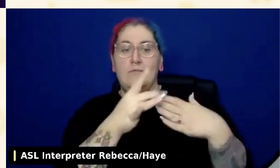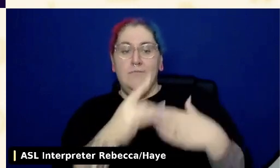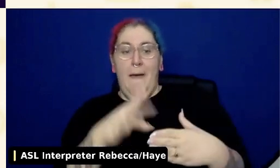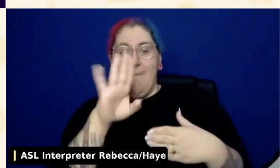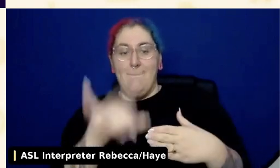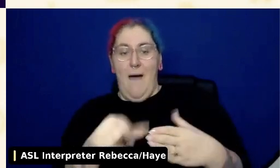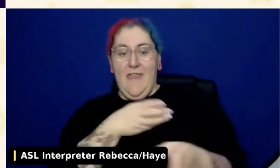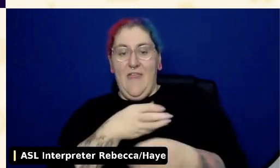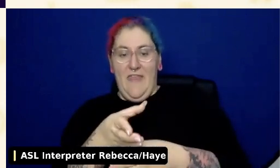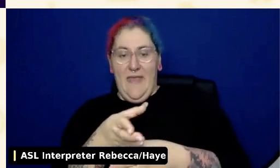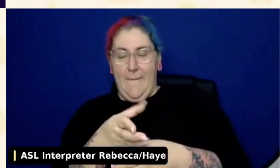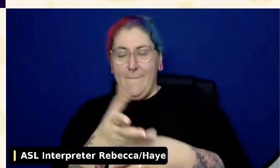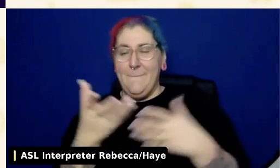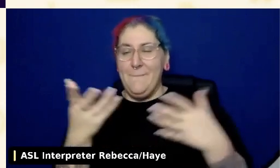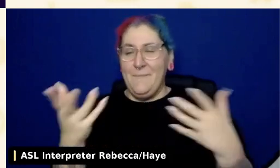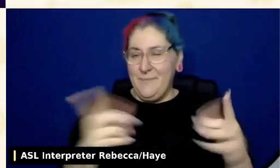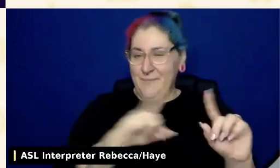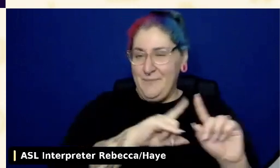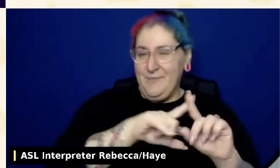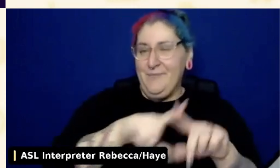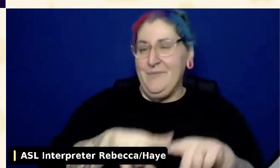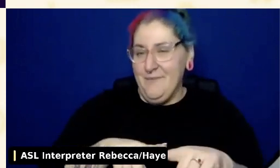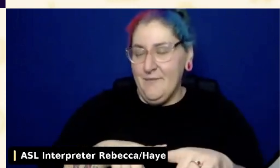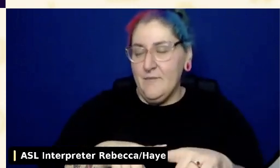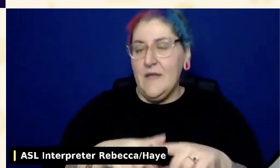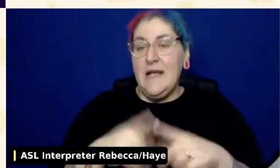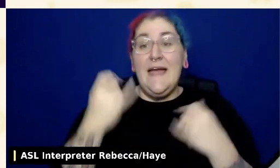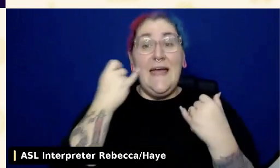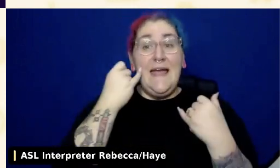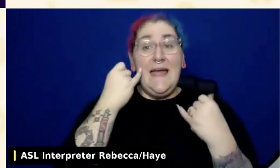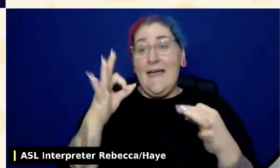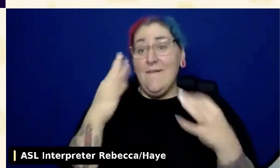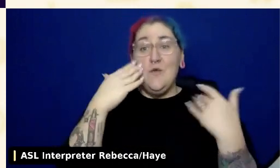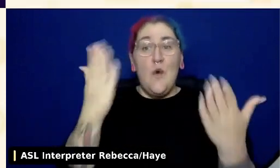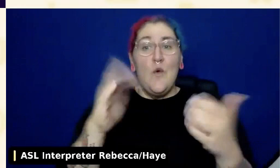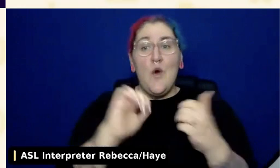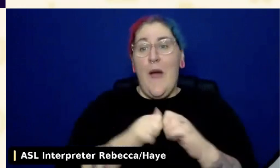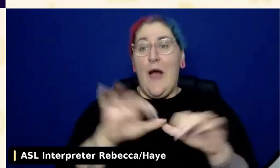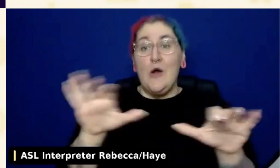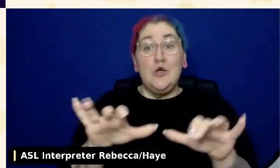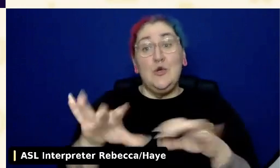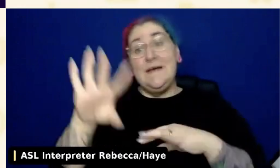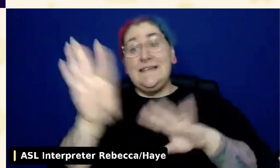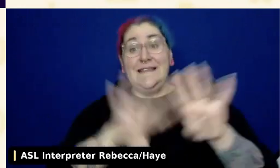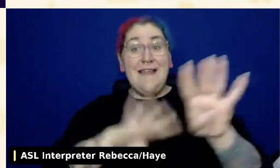If you don't know how to do styles, then of course you want to look for a theme that has good color contrast.